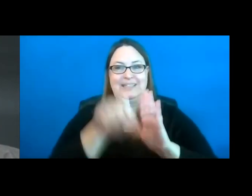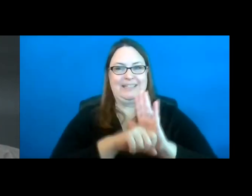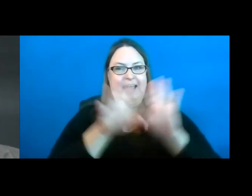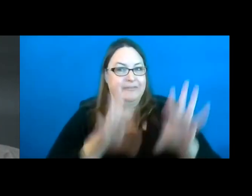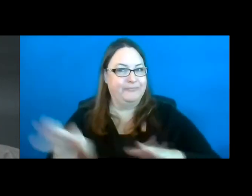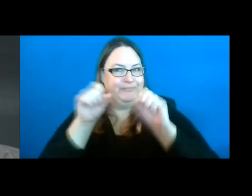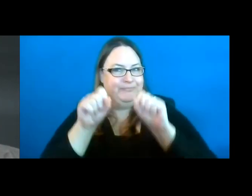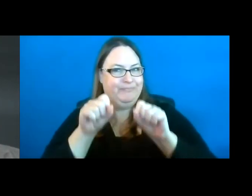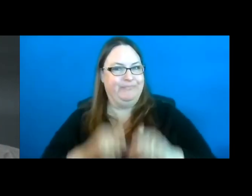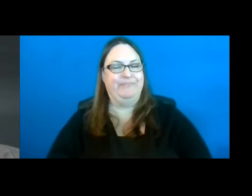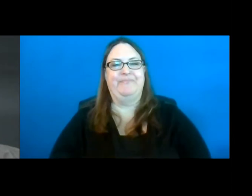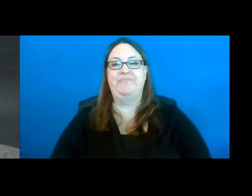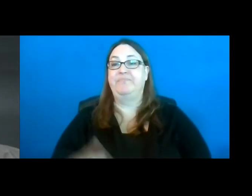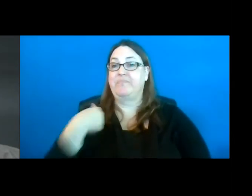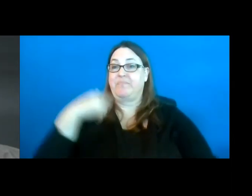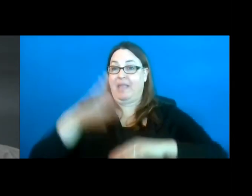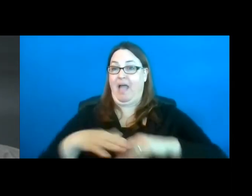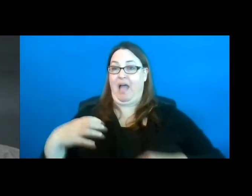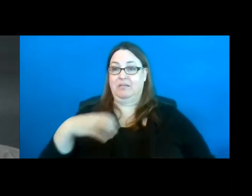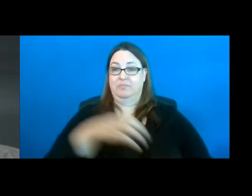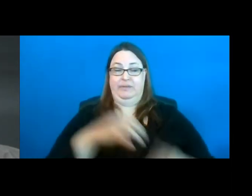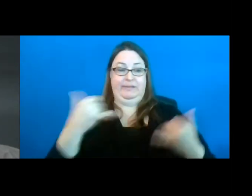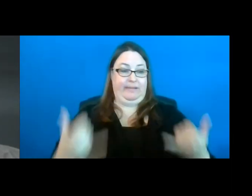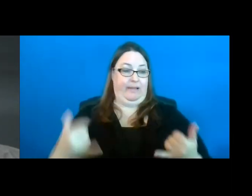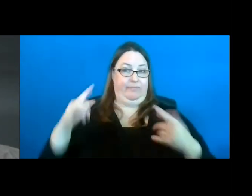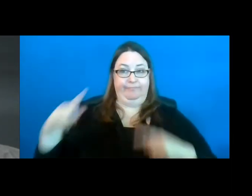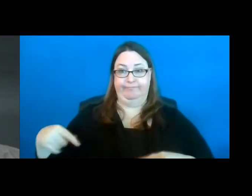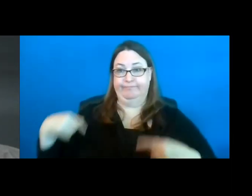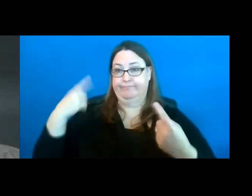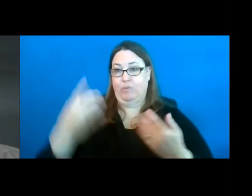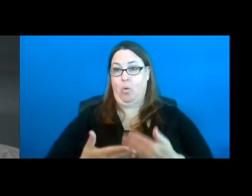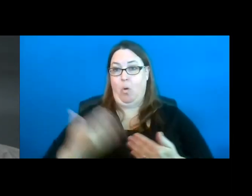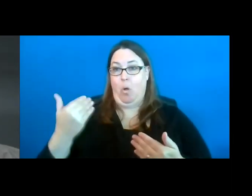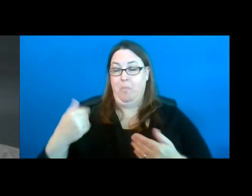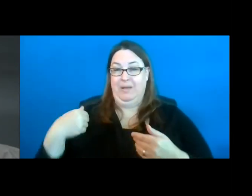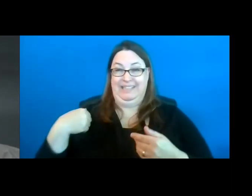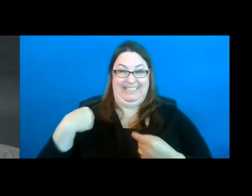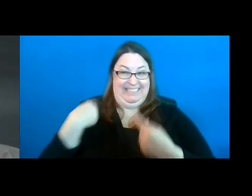I've been on the committee now for, well, almost since its inception and it's been a